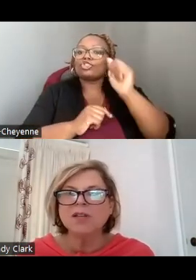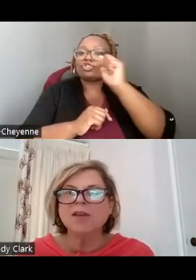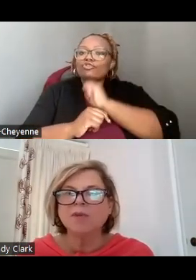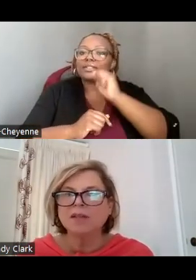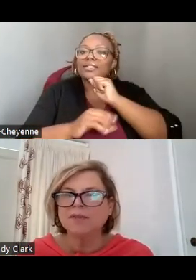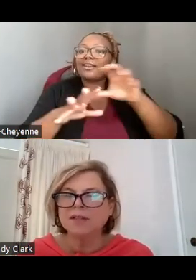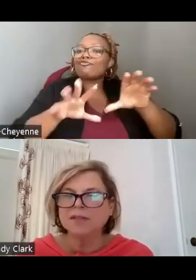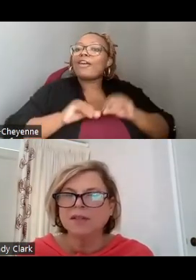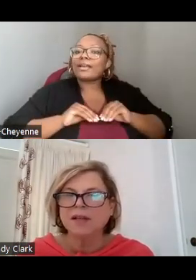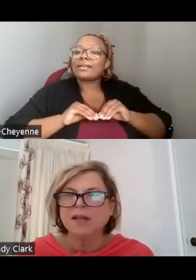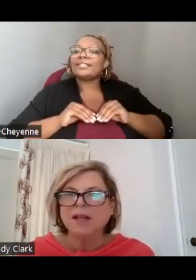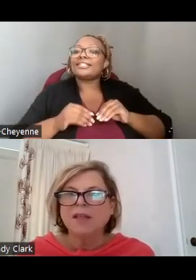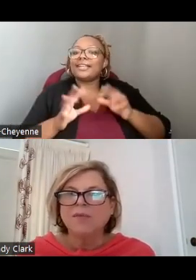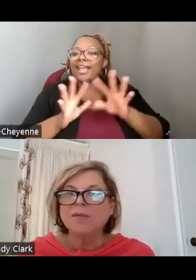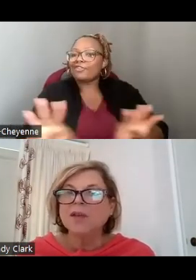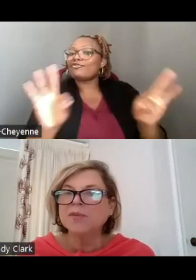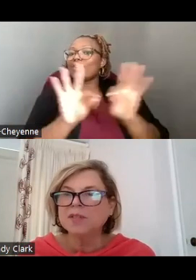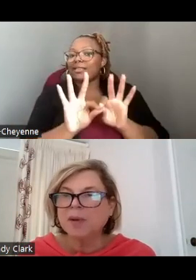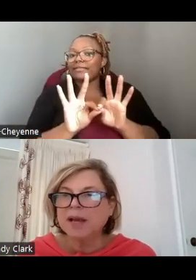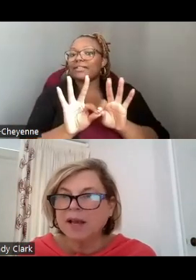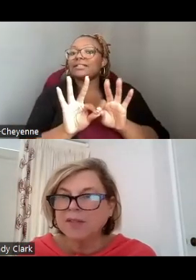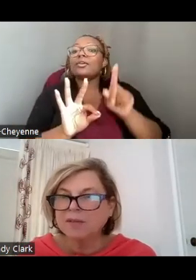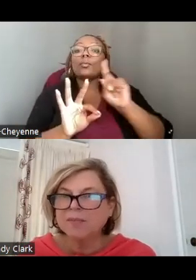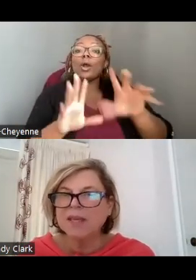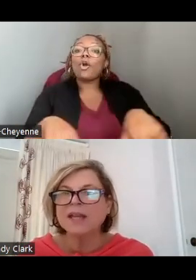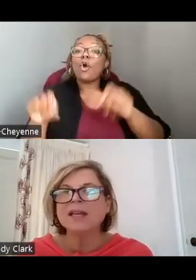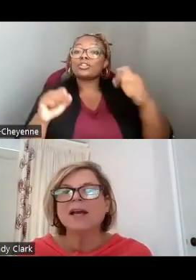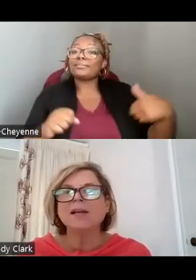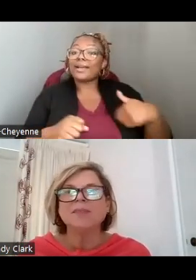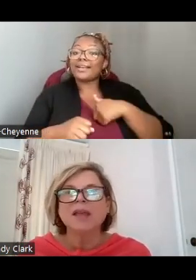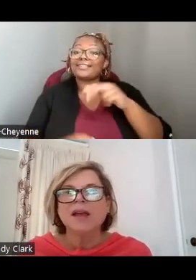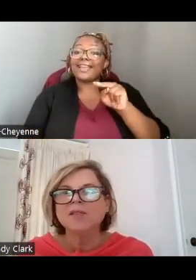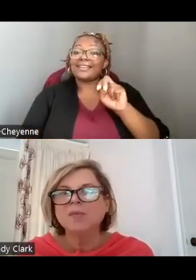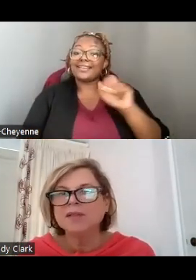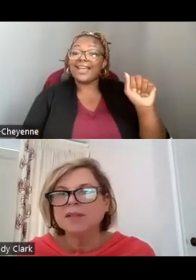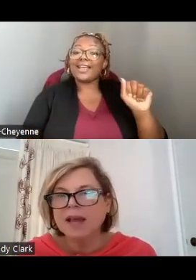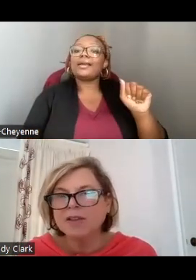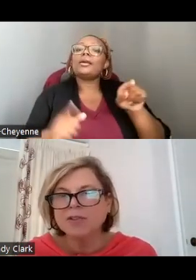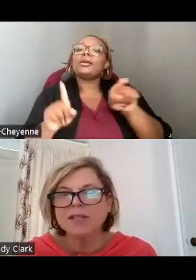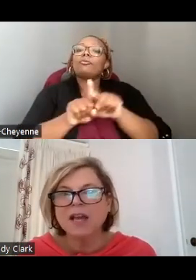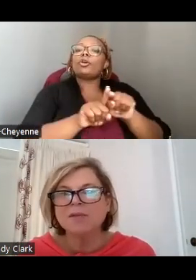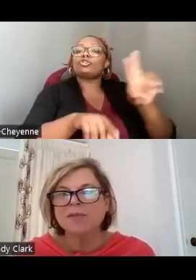AND RELEVANCE, THAT WAS HOSTED BY US, THE NEA, AS WELL AS THE NATIONAL ENDOWMENT FOR